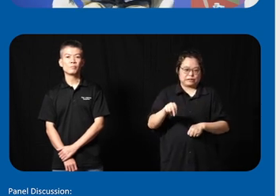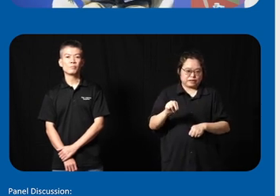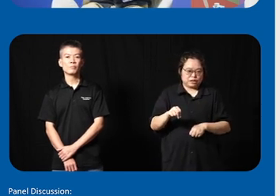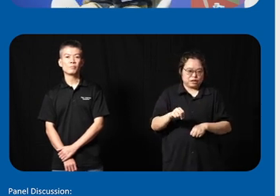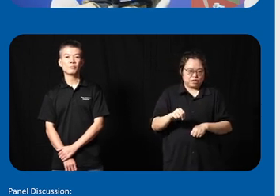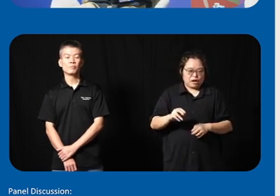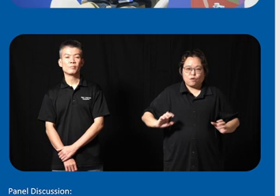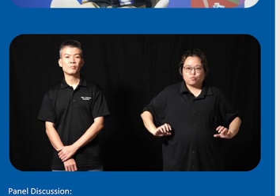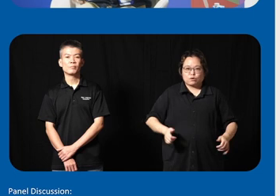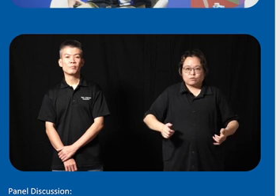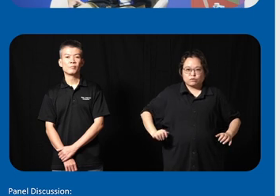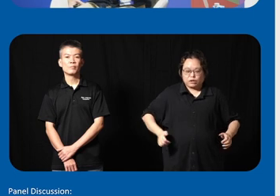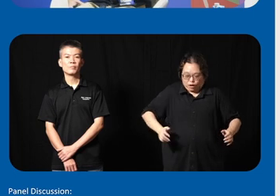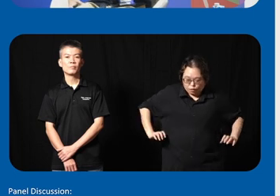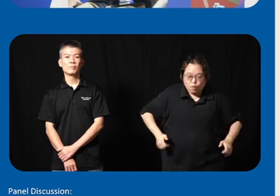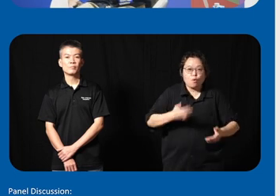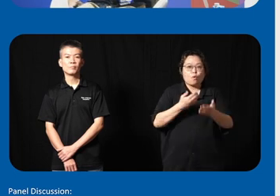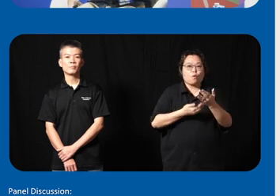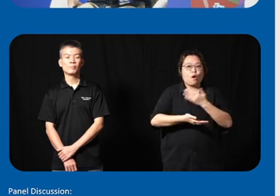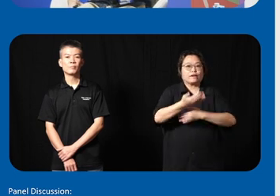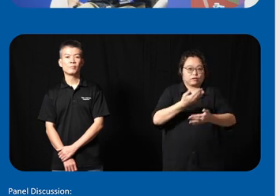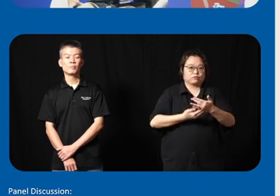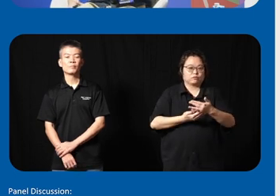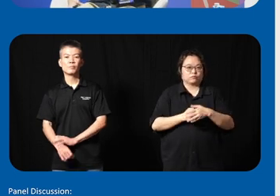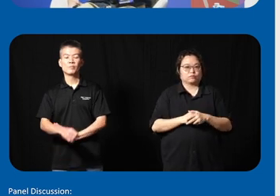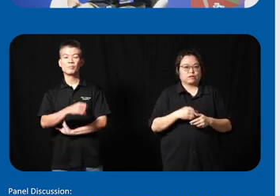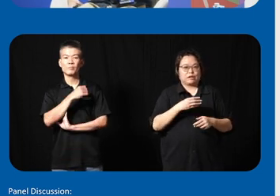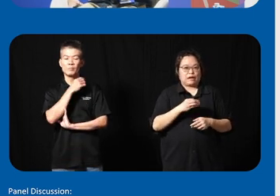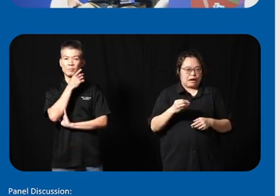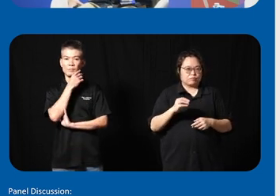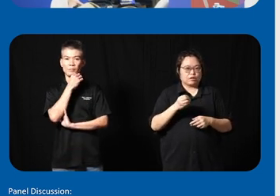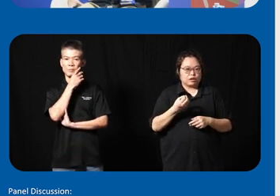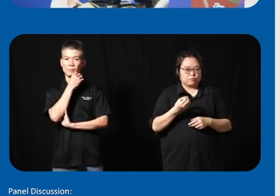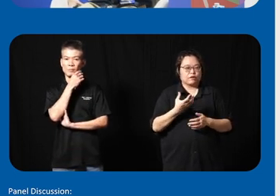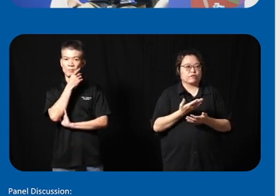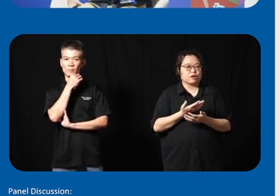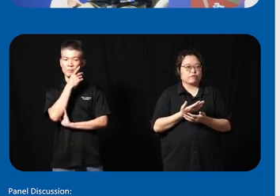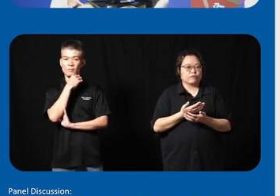um makan together is a project that we did for a visually impaired gentleman uh from St Luke's